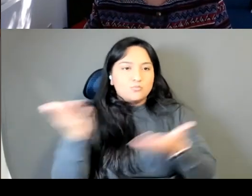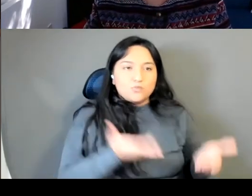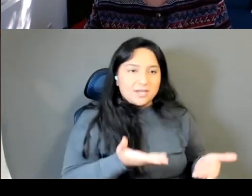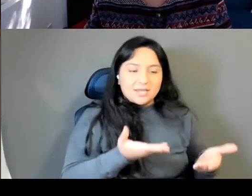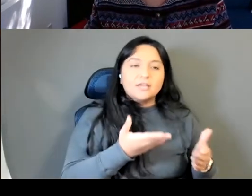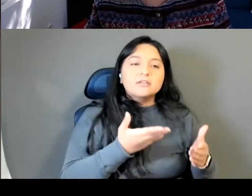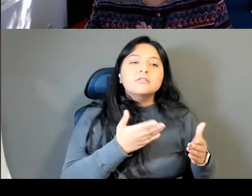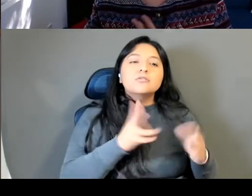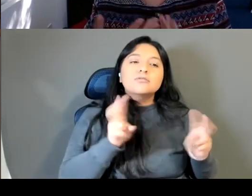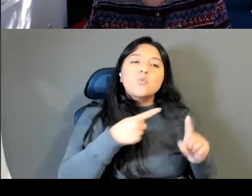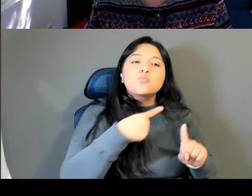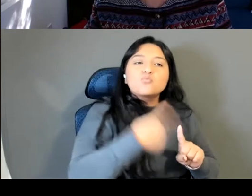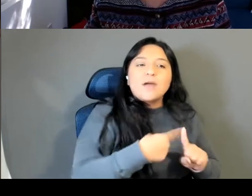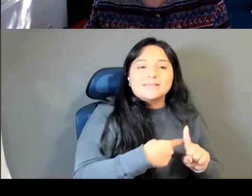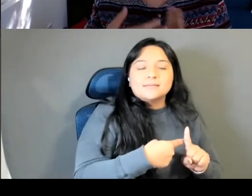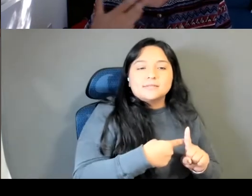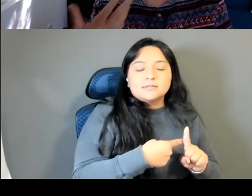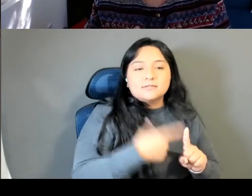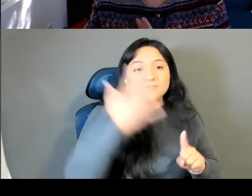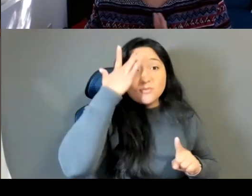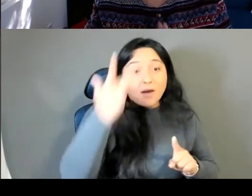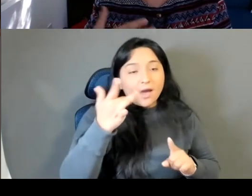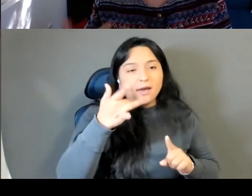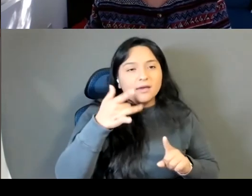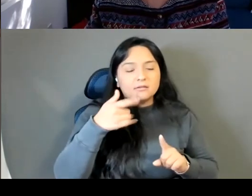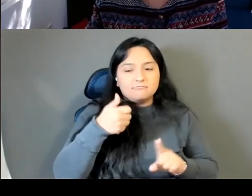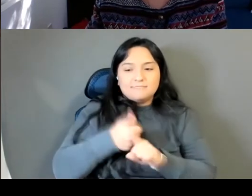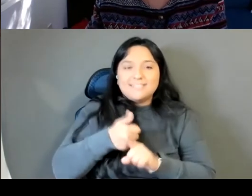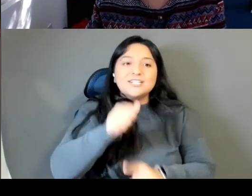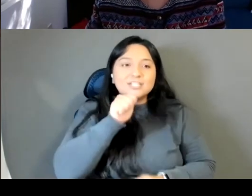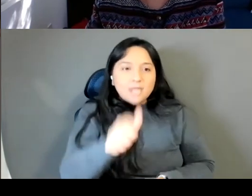it's not yours, in the first place so I really love this idea that you also only borrow and